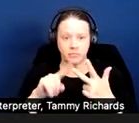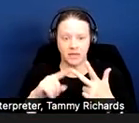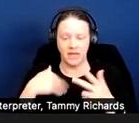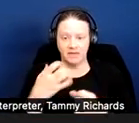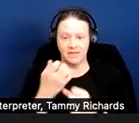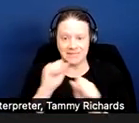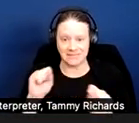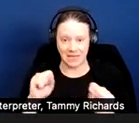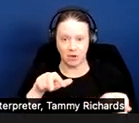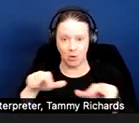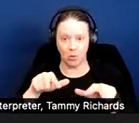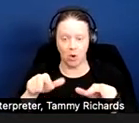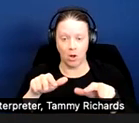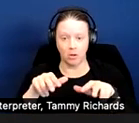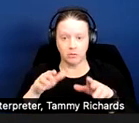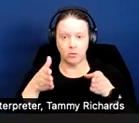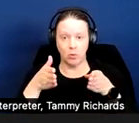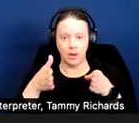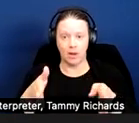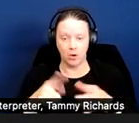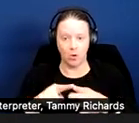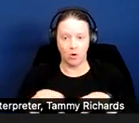Or is the flooring cluttered?